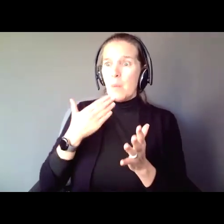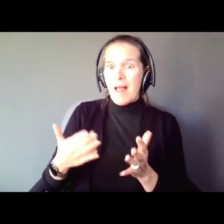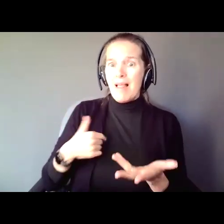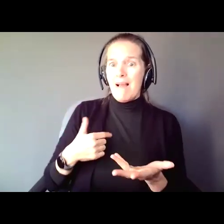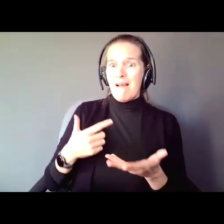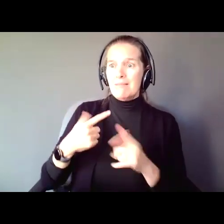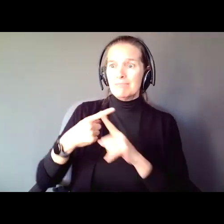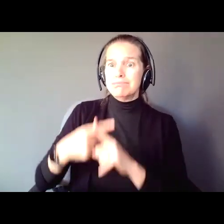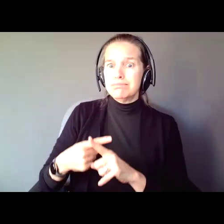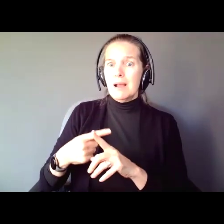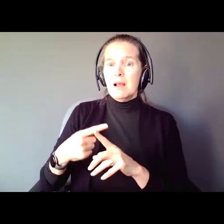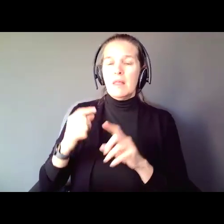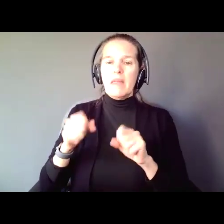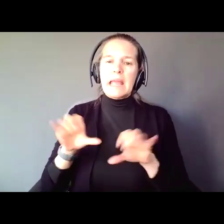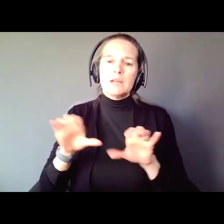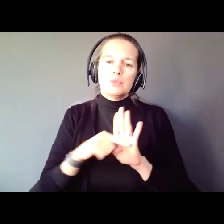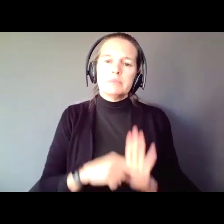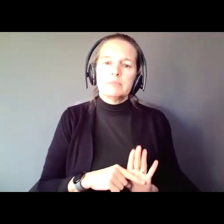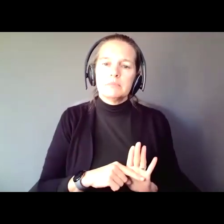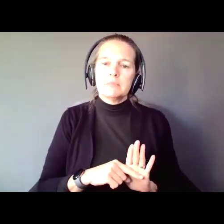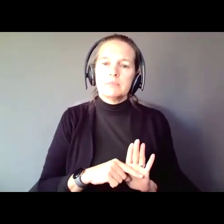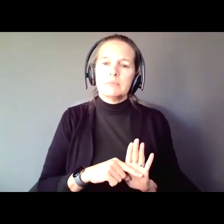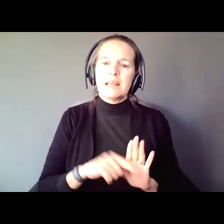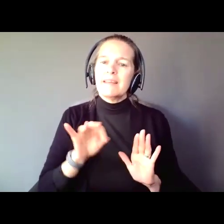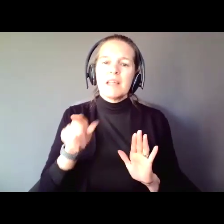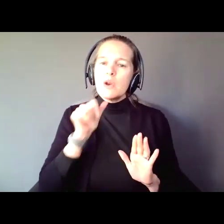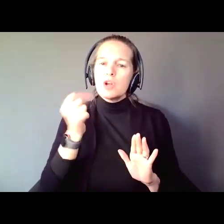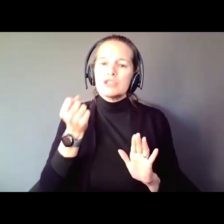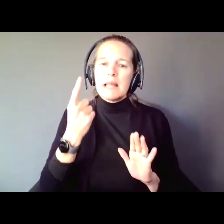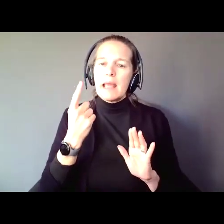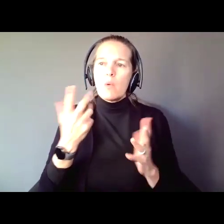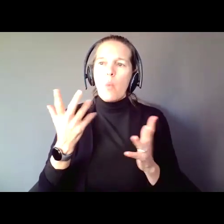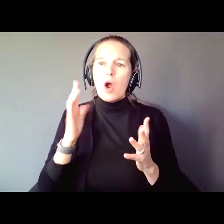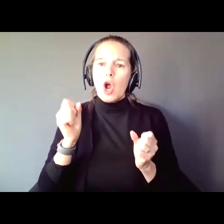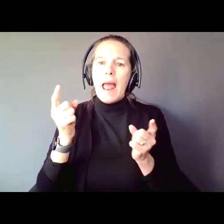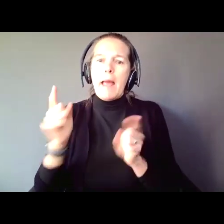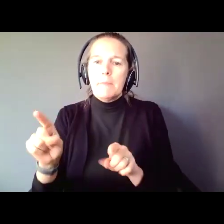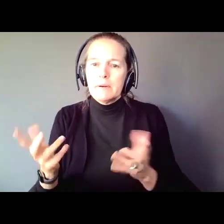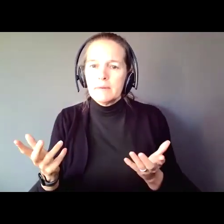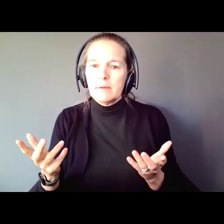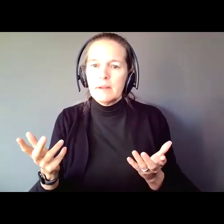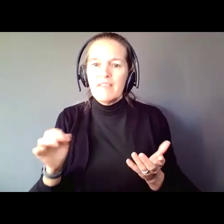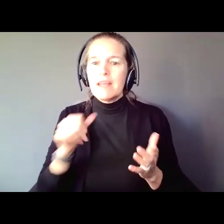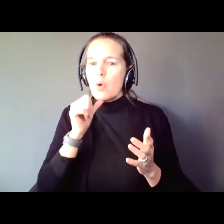possible consequences or when they dont understand the 40 years of research that says taking away self determination